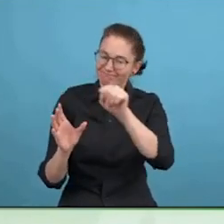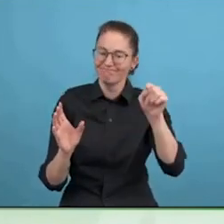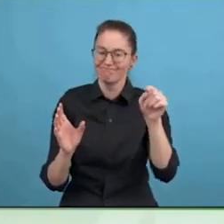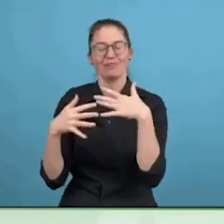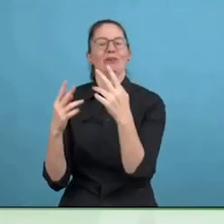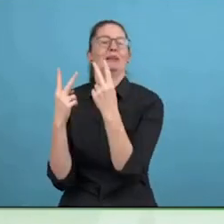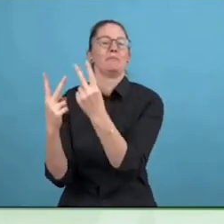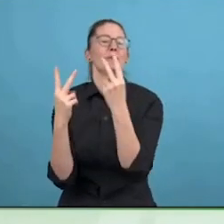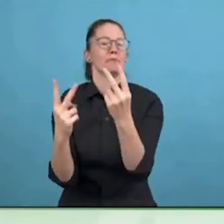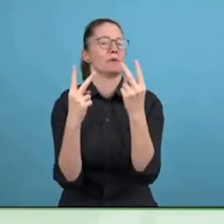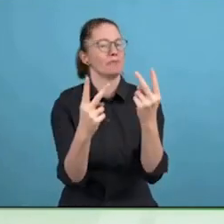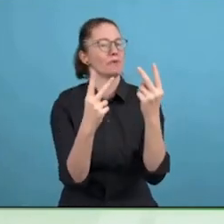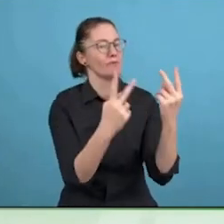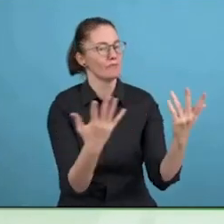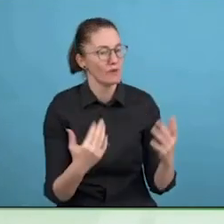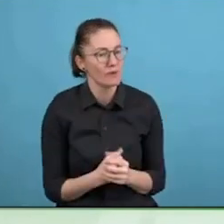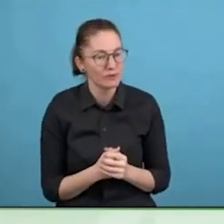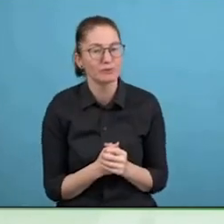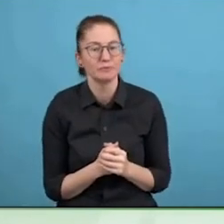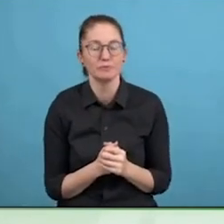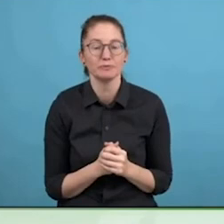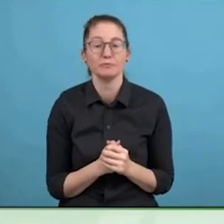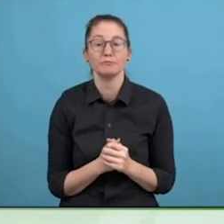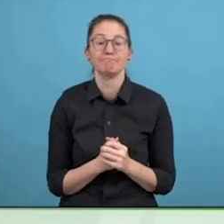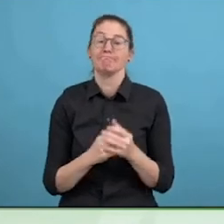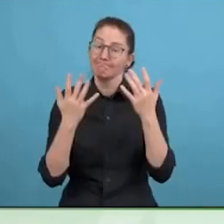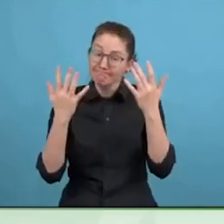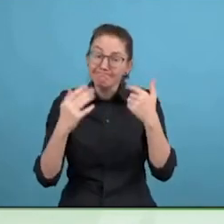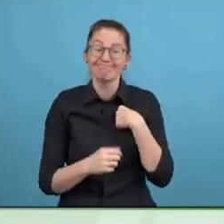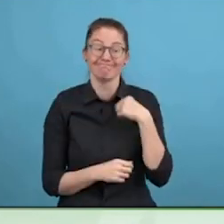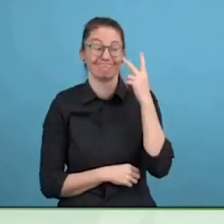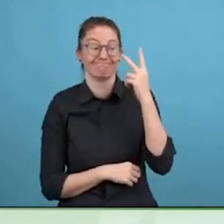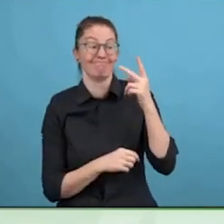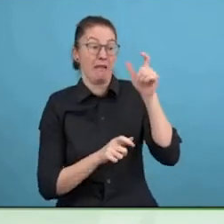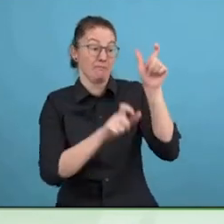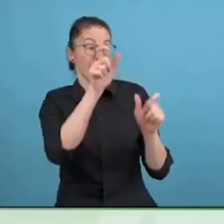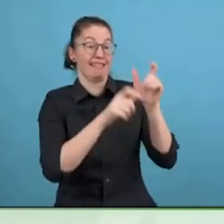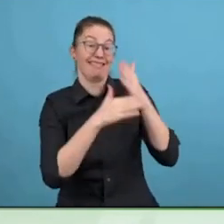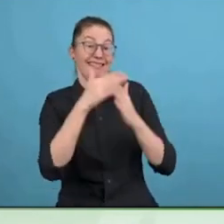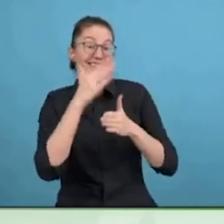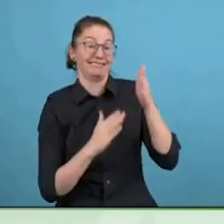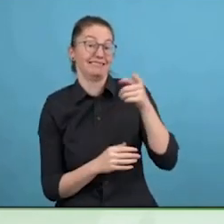have that thought is not there and it is very important and we are